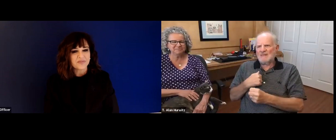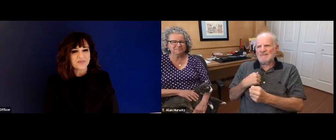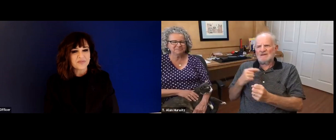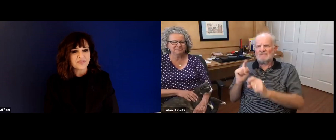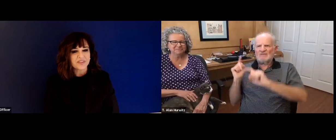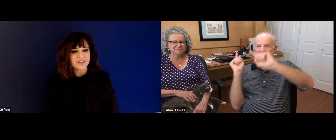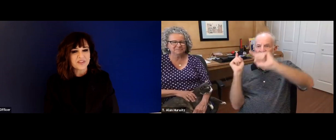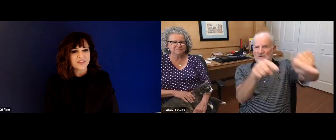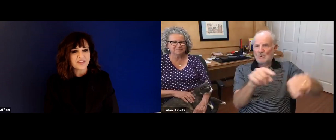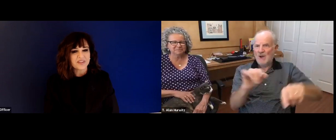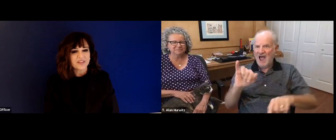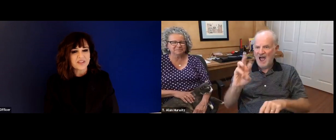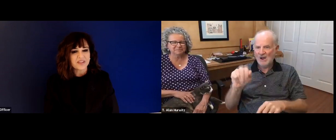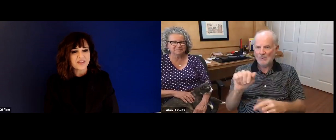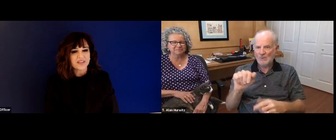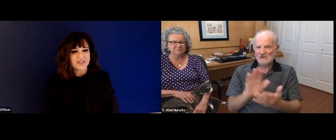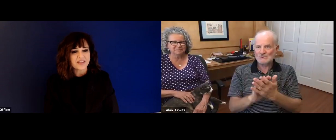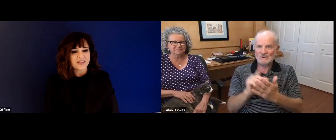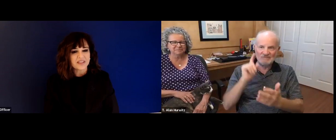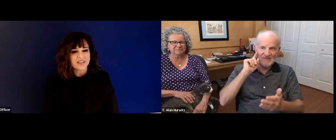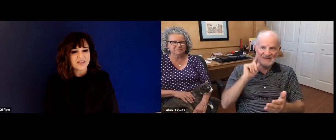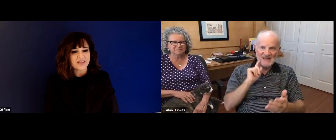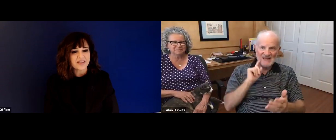know, a different route in my education, but I never lost that